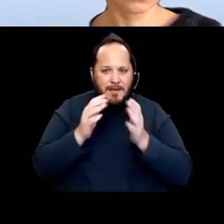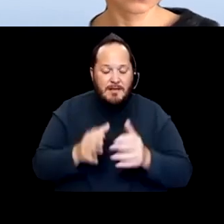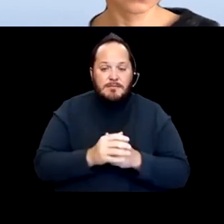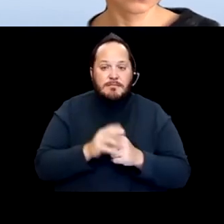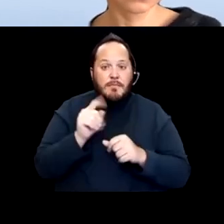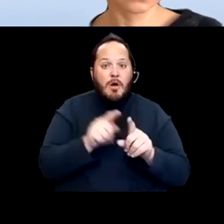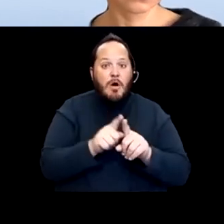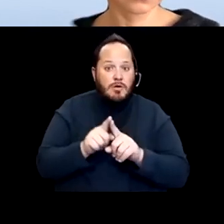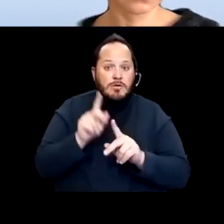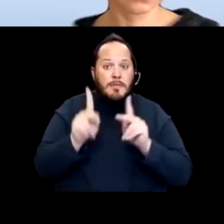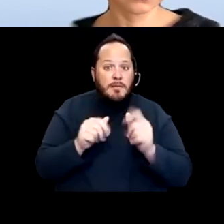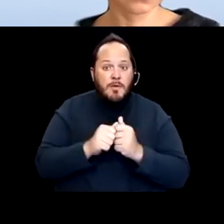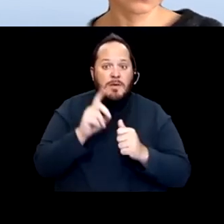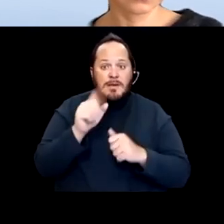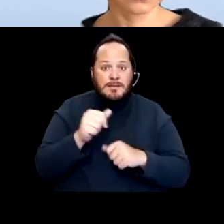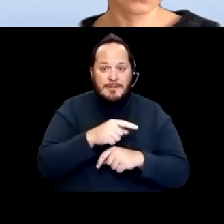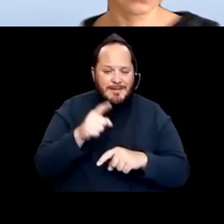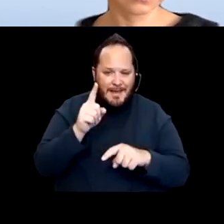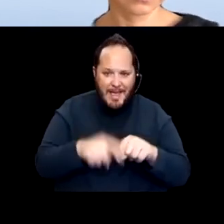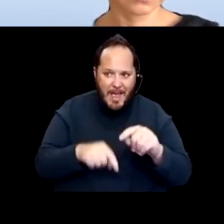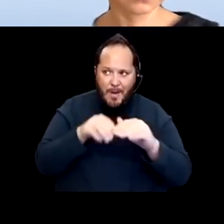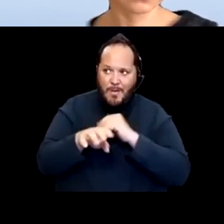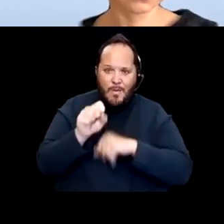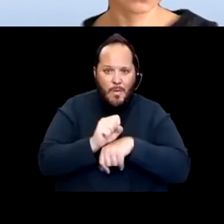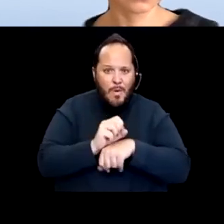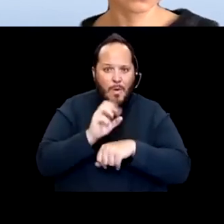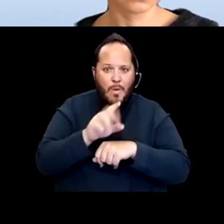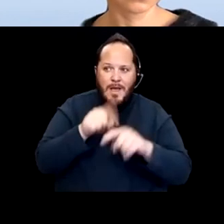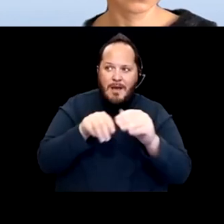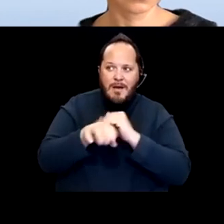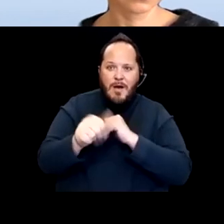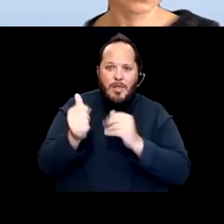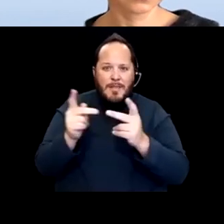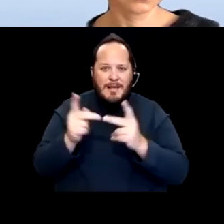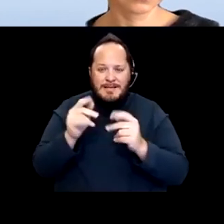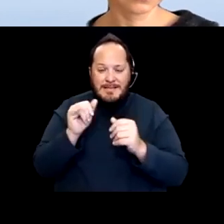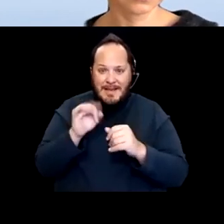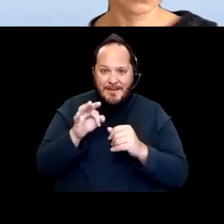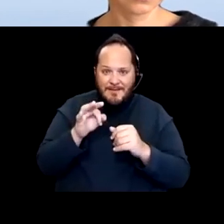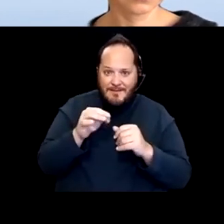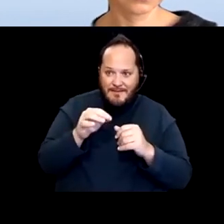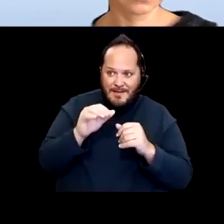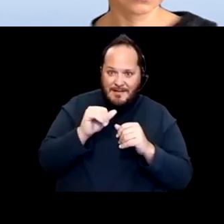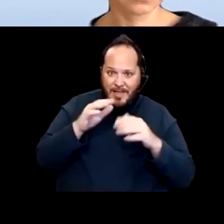who can't go to work or other settings if they can get some assurance that everybody in that setting has been vaccinated